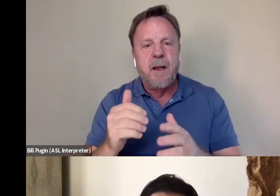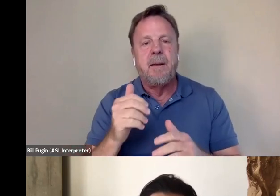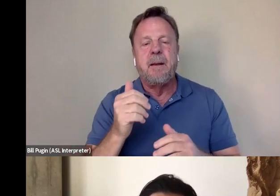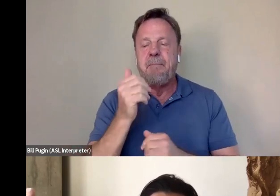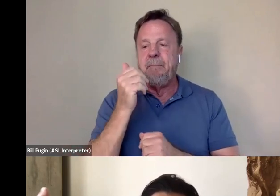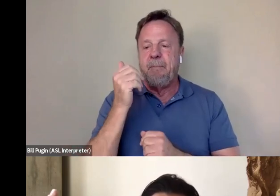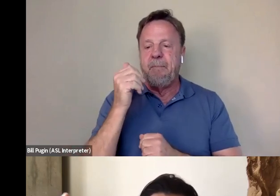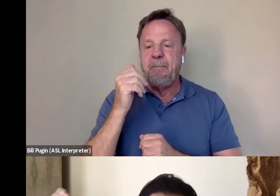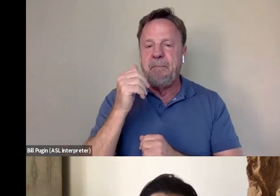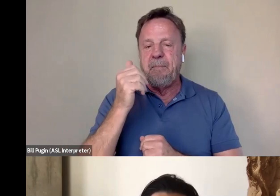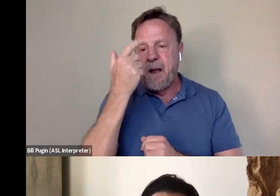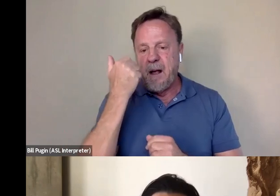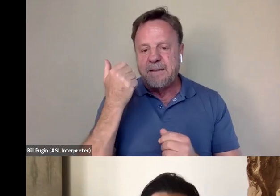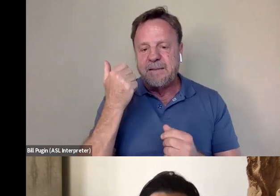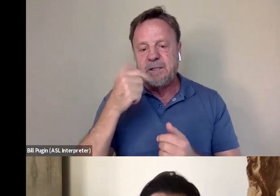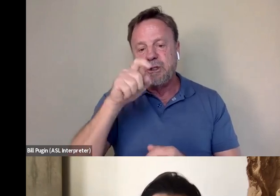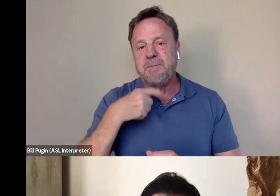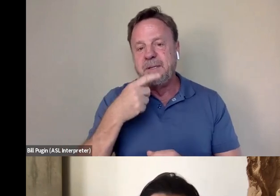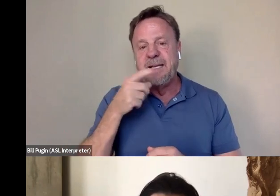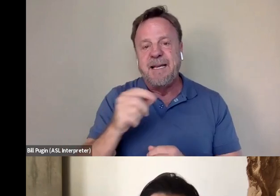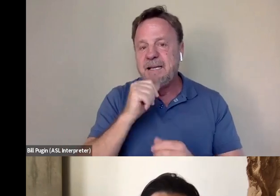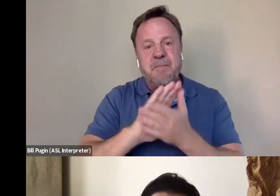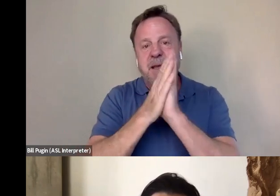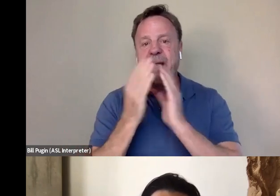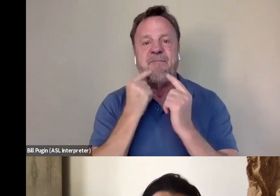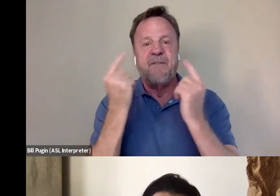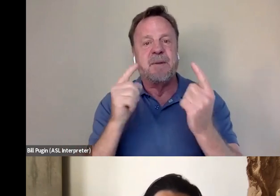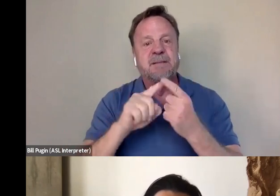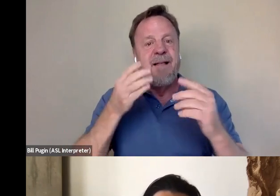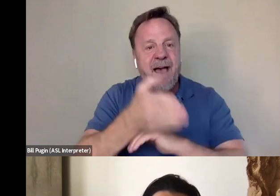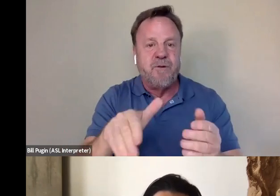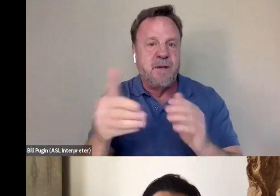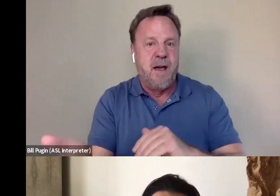it should be said that he didn't become famous until after he died, at least in America in many ways,